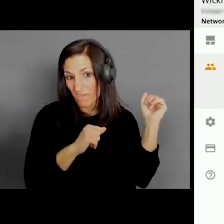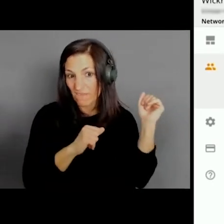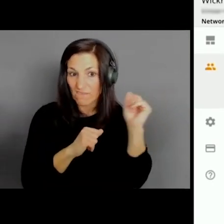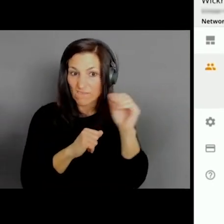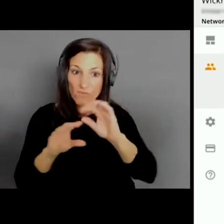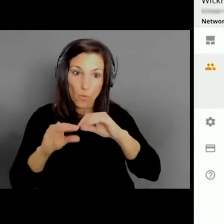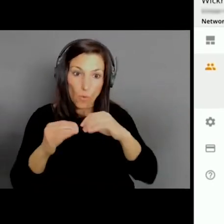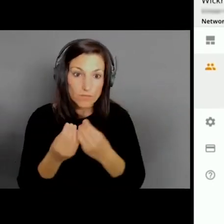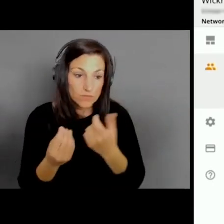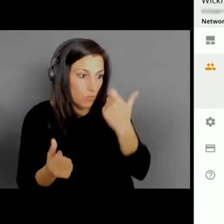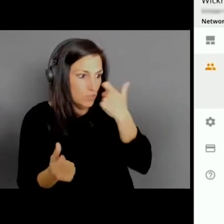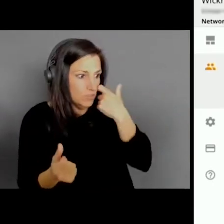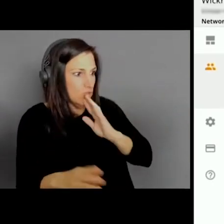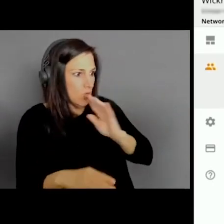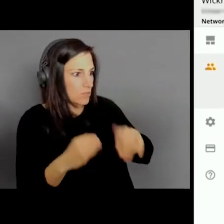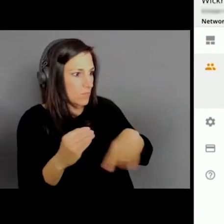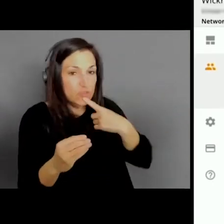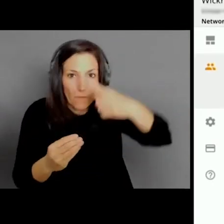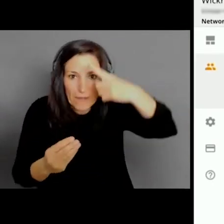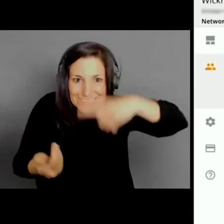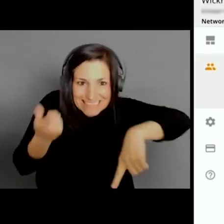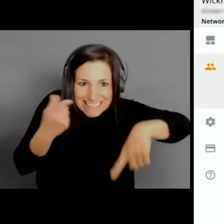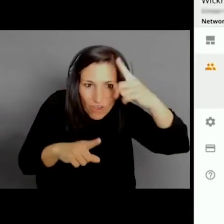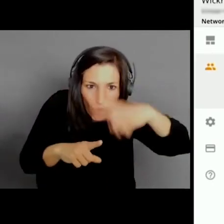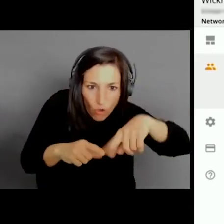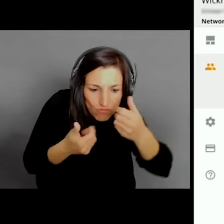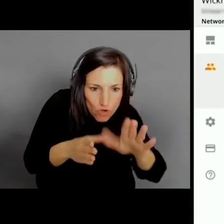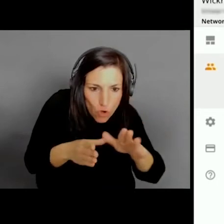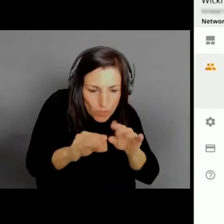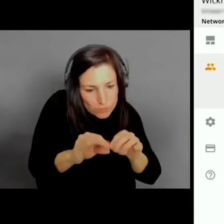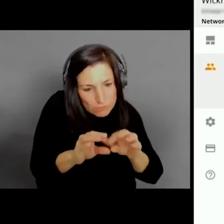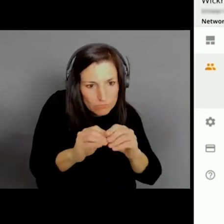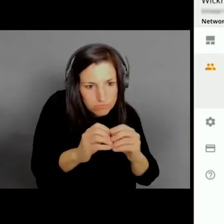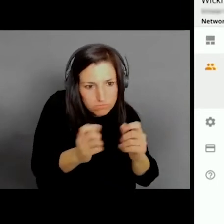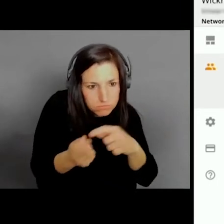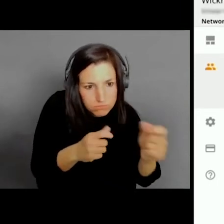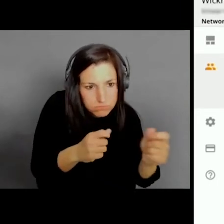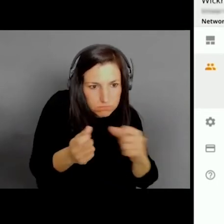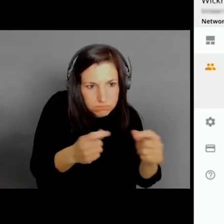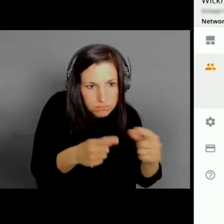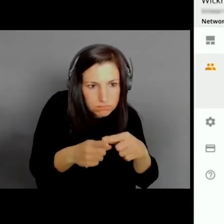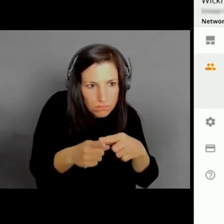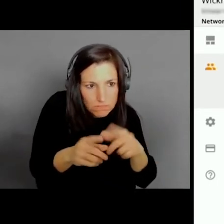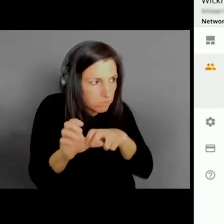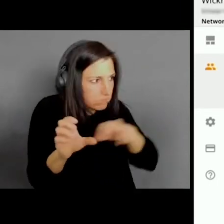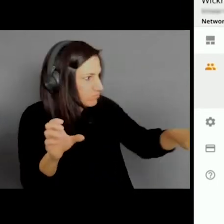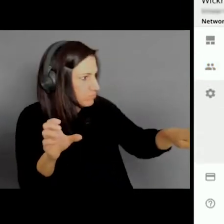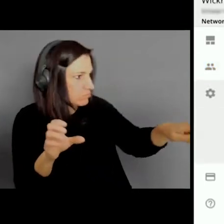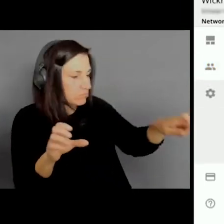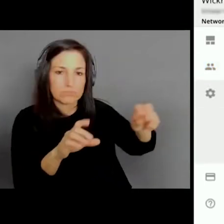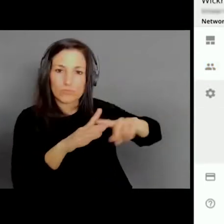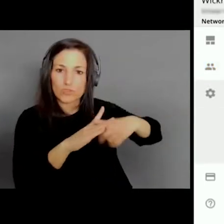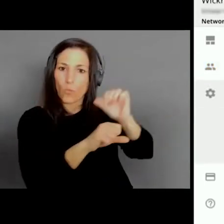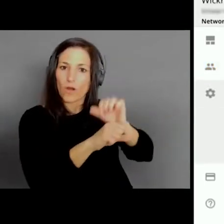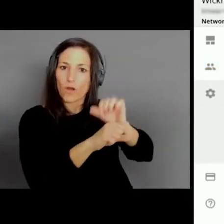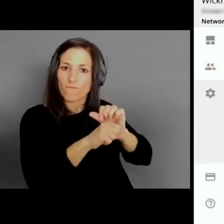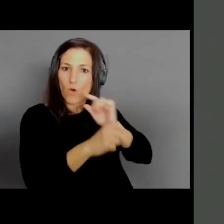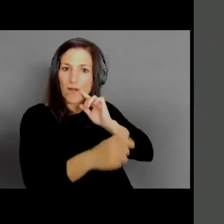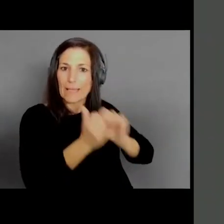and in the middle of the deal, they go work for a competing bank or something. If you're doing this on consumer products,